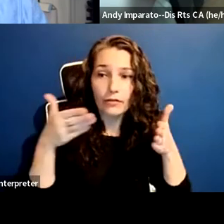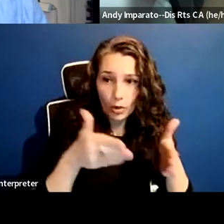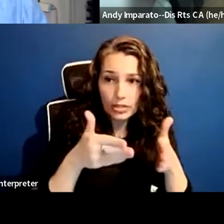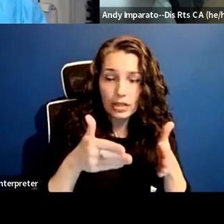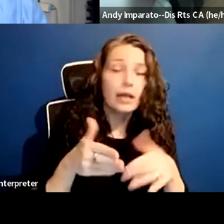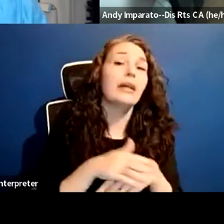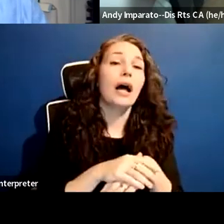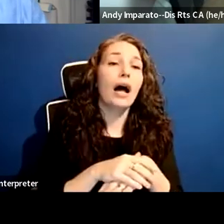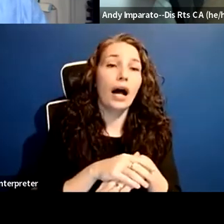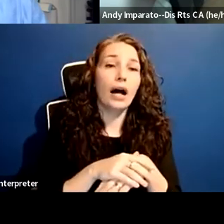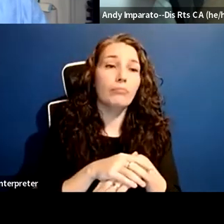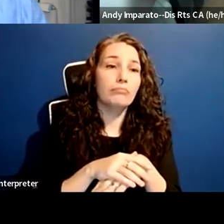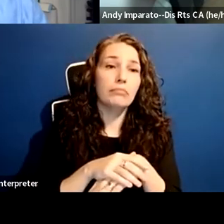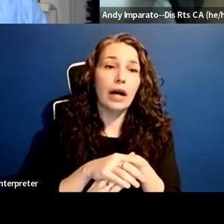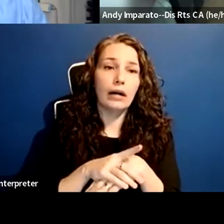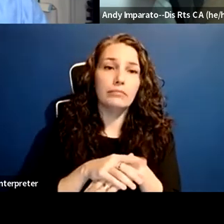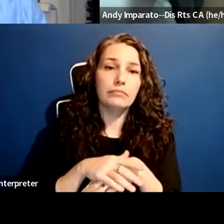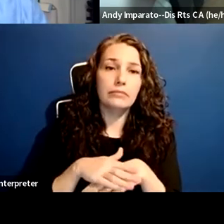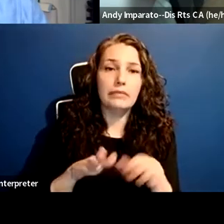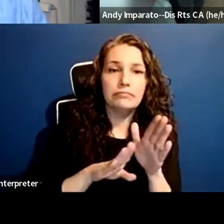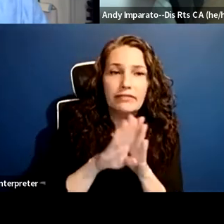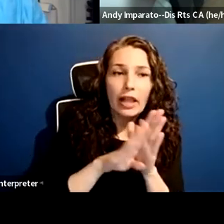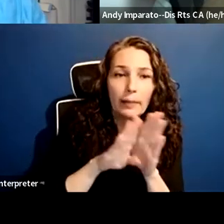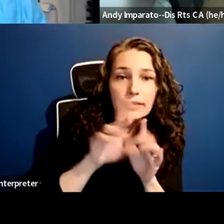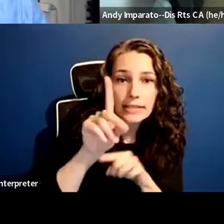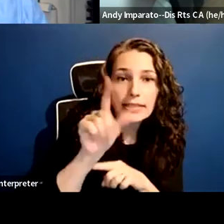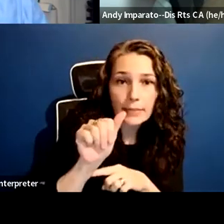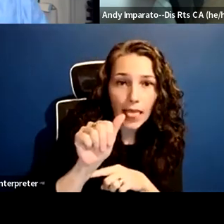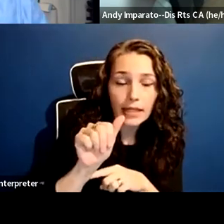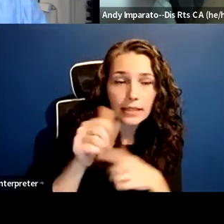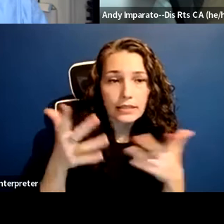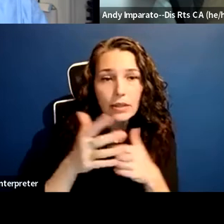the Disability Rights Center, DREDF, and other groups,